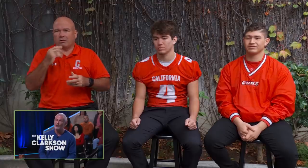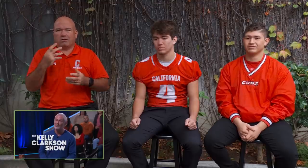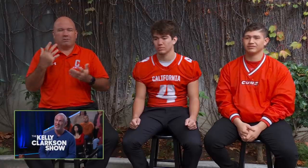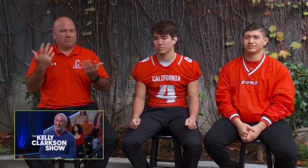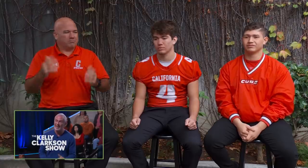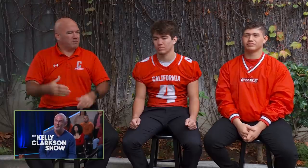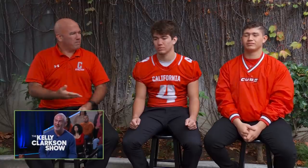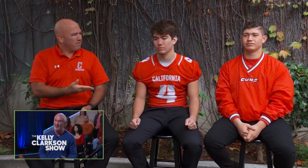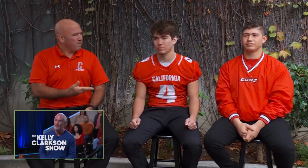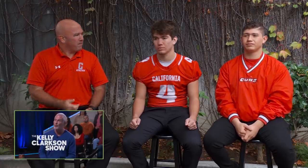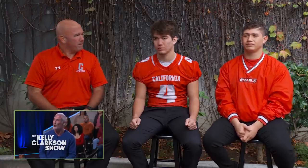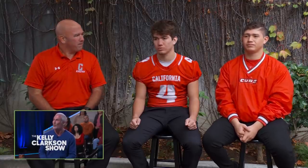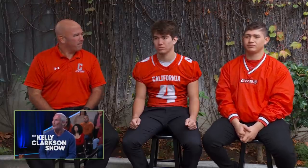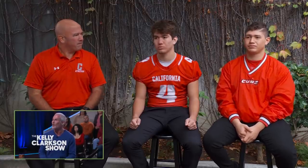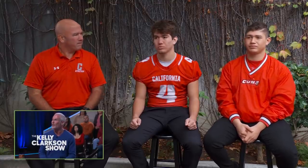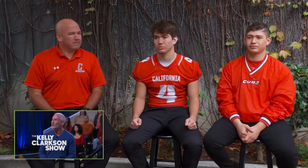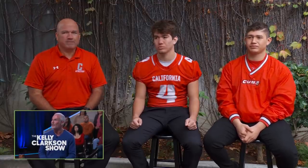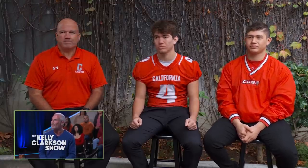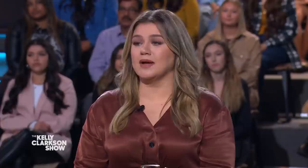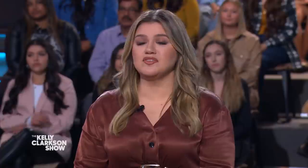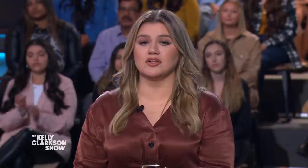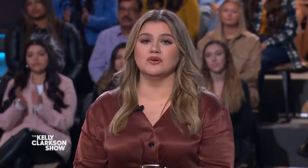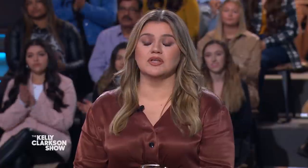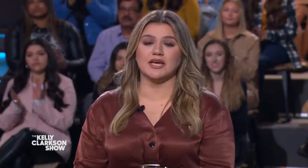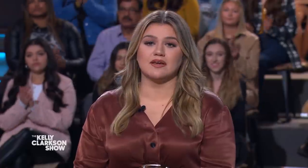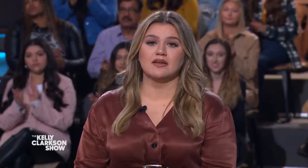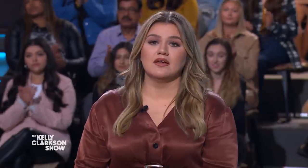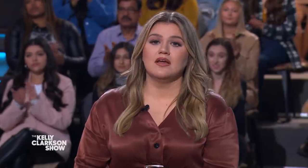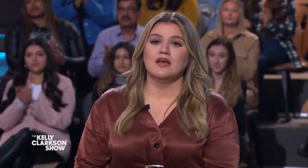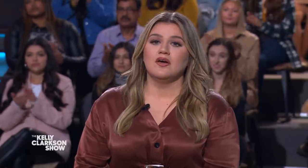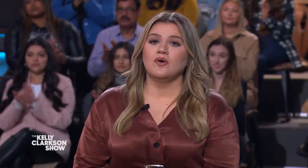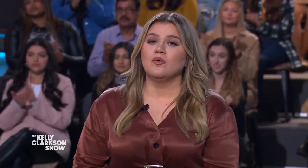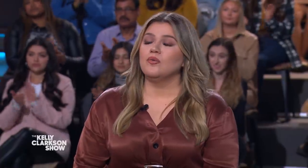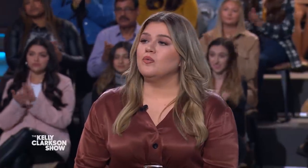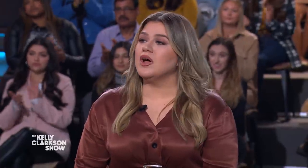just like anybody else with hard work. Absolutely. (audience clapping)